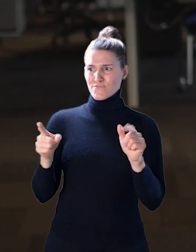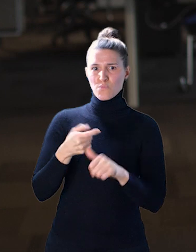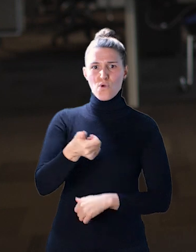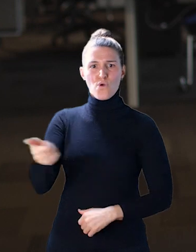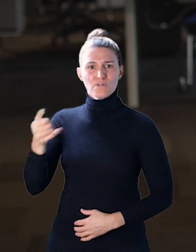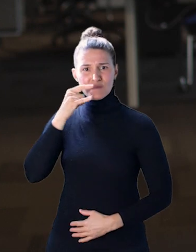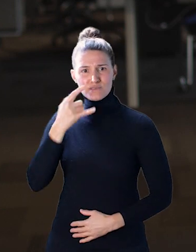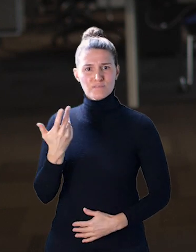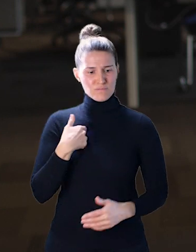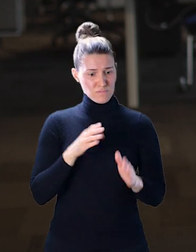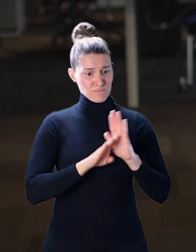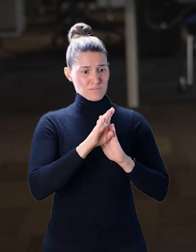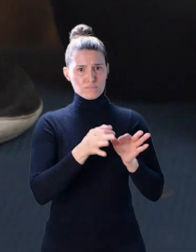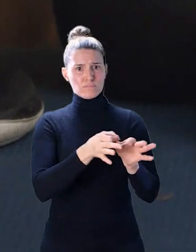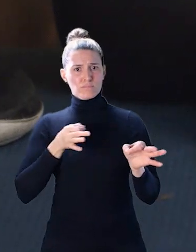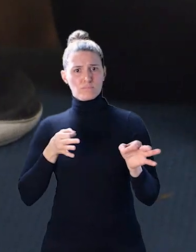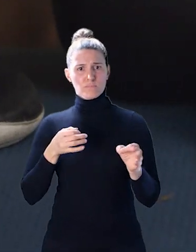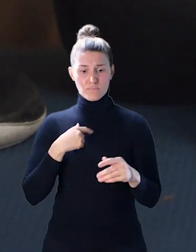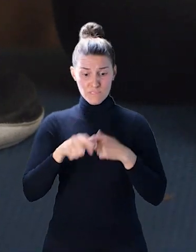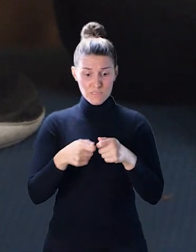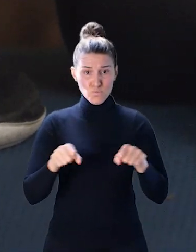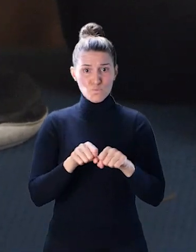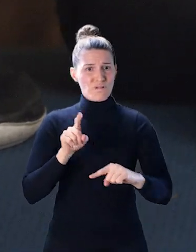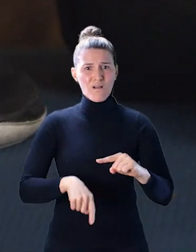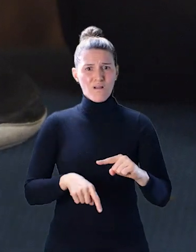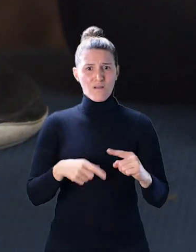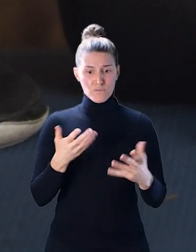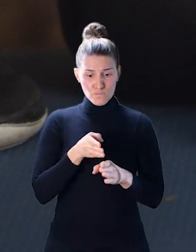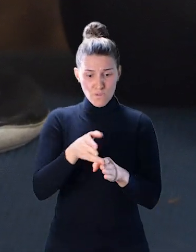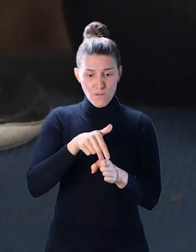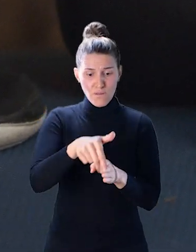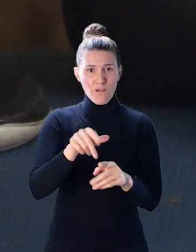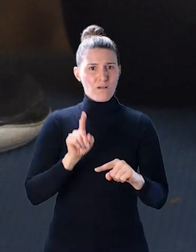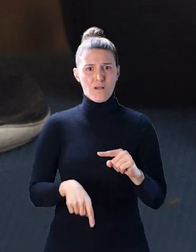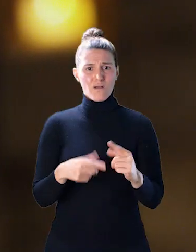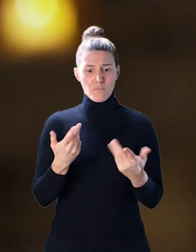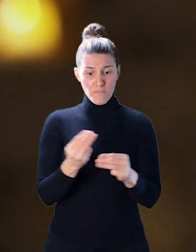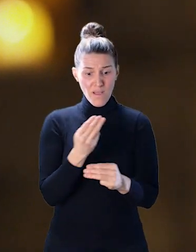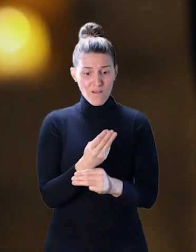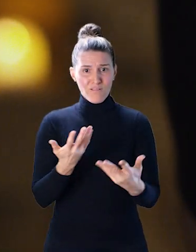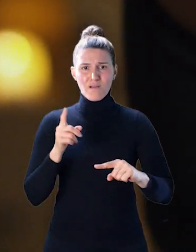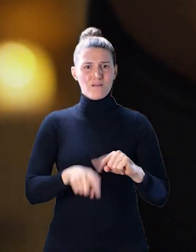I knew that my development was much slower. I couldn't tie my shoelaces, I couldn't walk in a straight line, I couldn't do math,